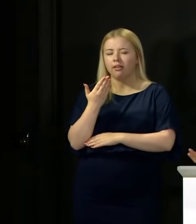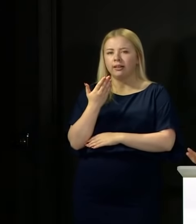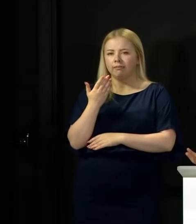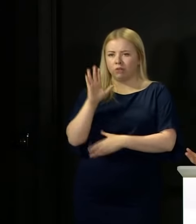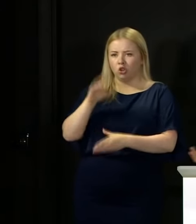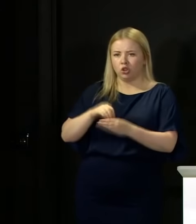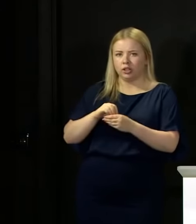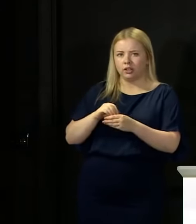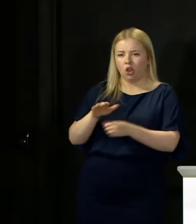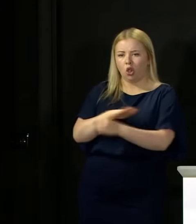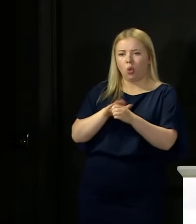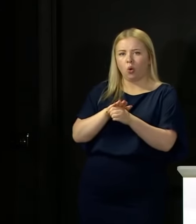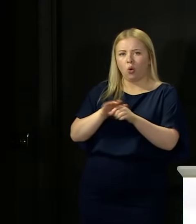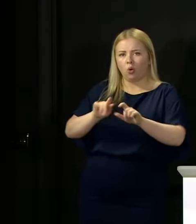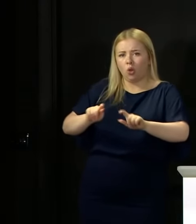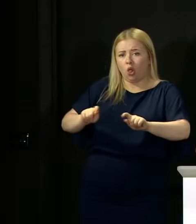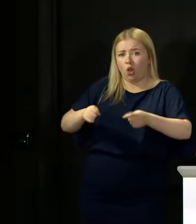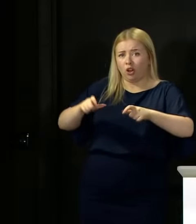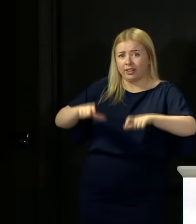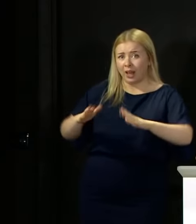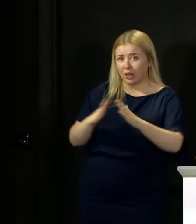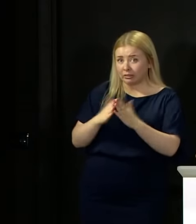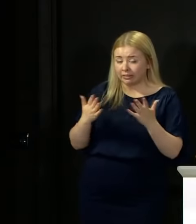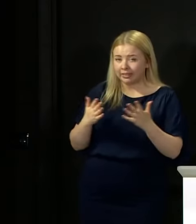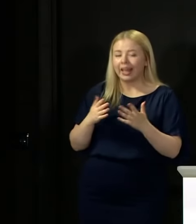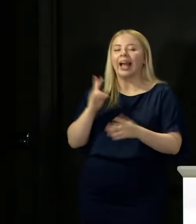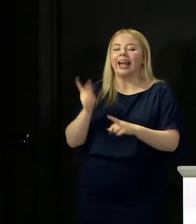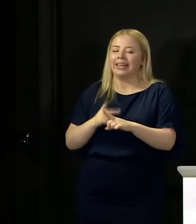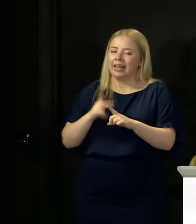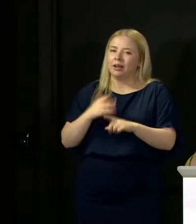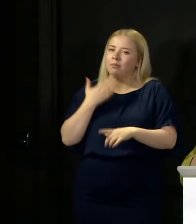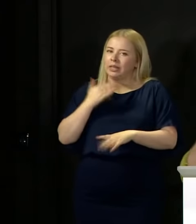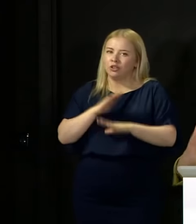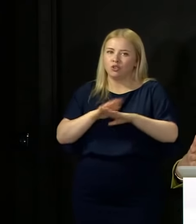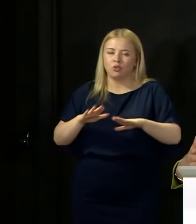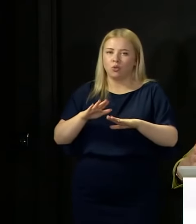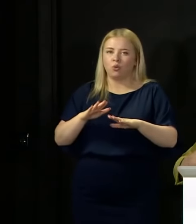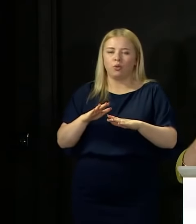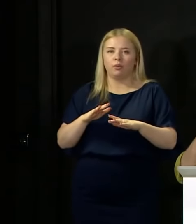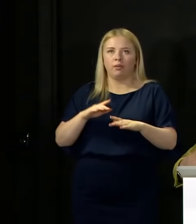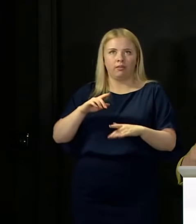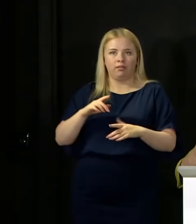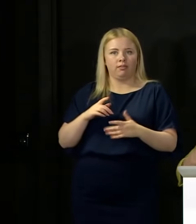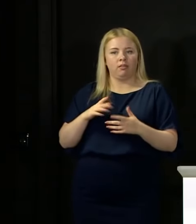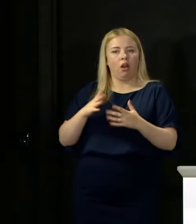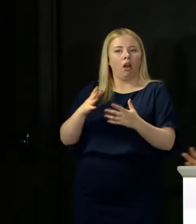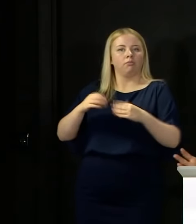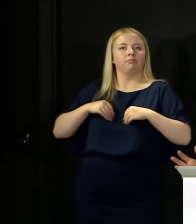And again, please don't take this as an indication of any decisions we're going to take, because it's not.